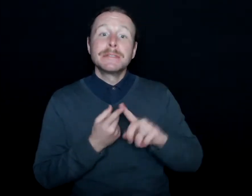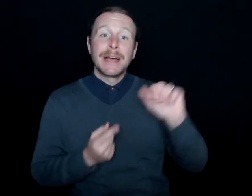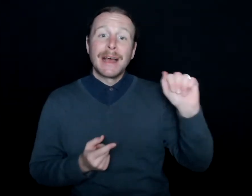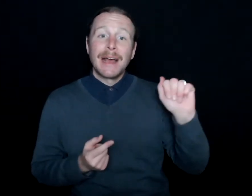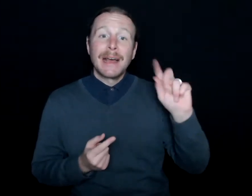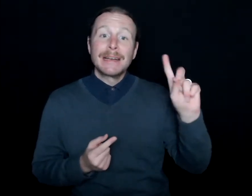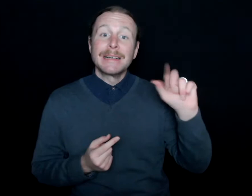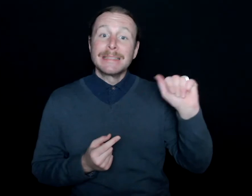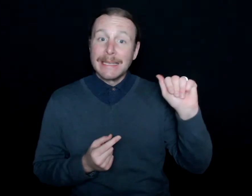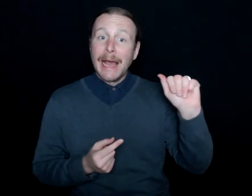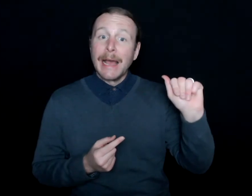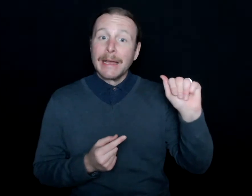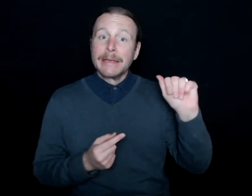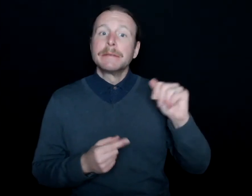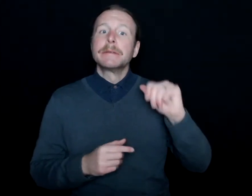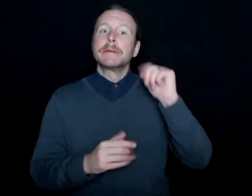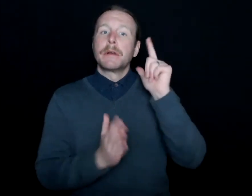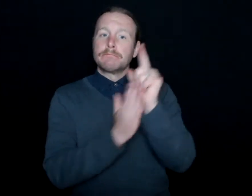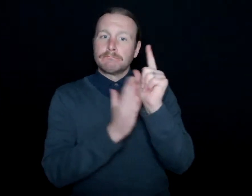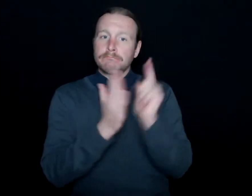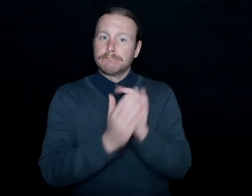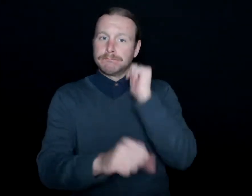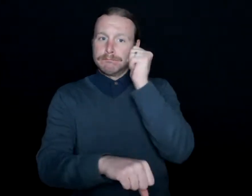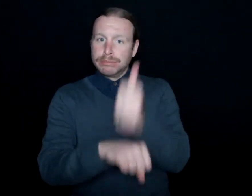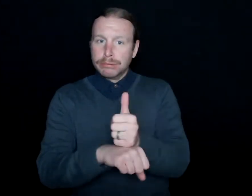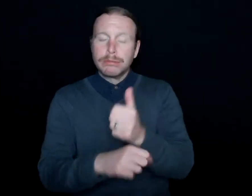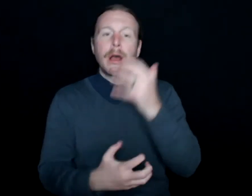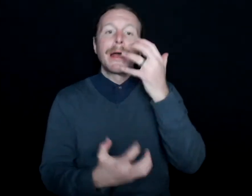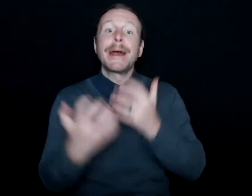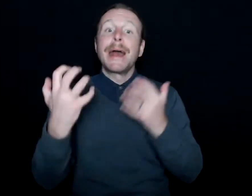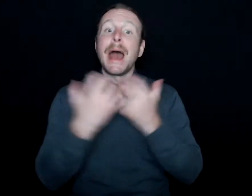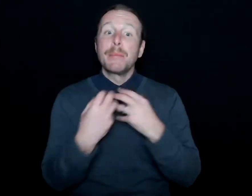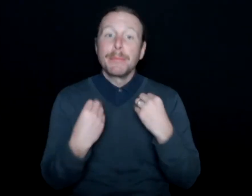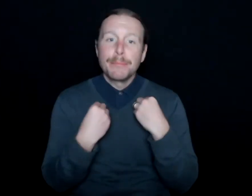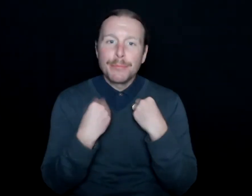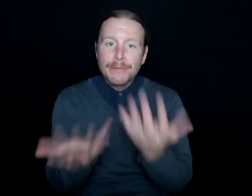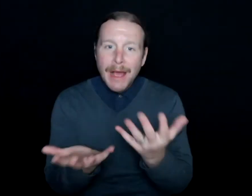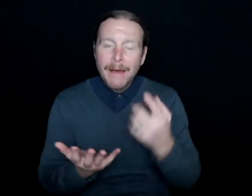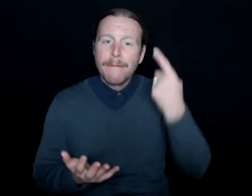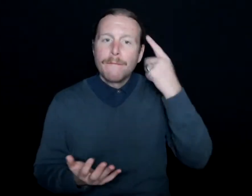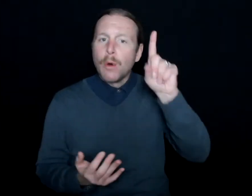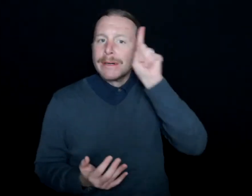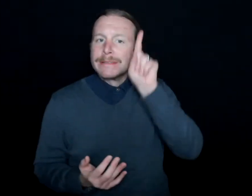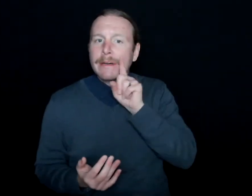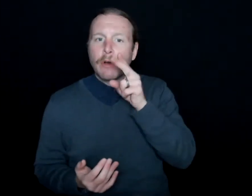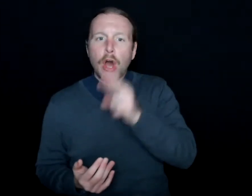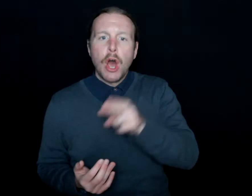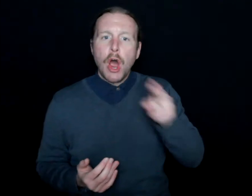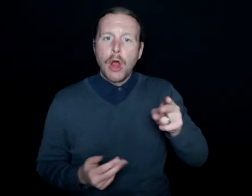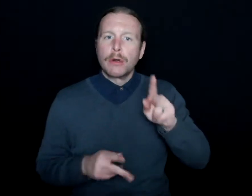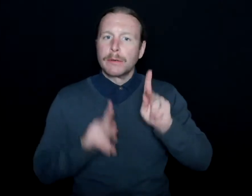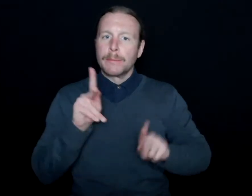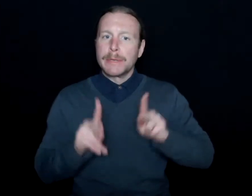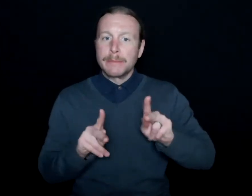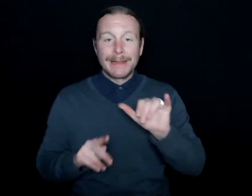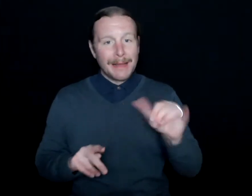came into play, where accommodations were then provided for deaf and hard of hearing individuals, like my parents.